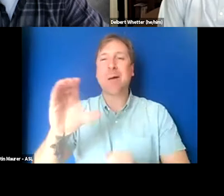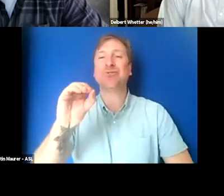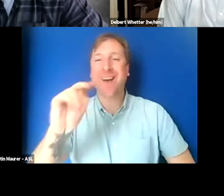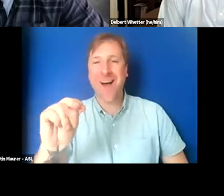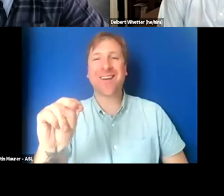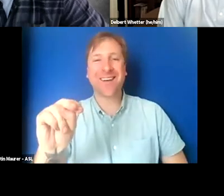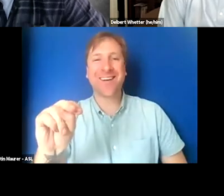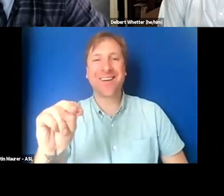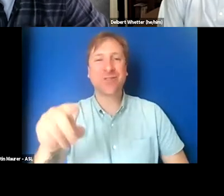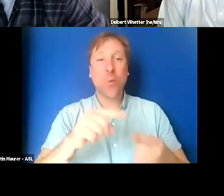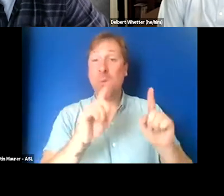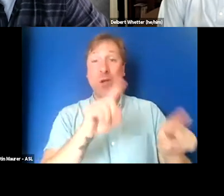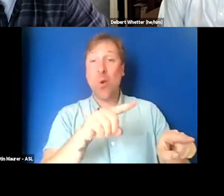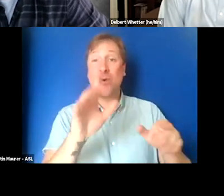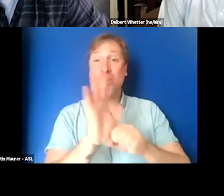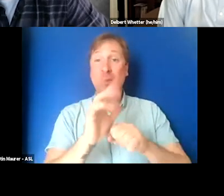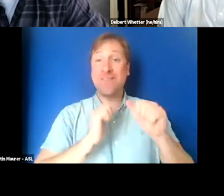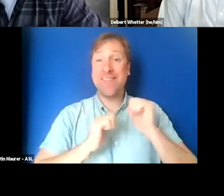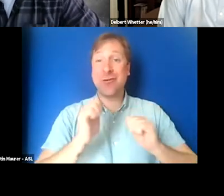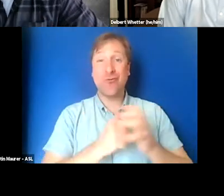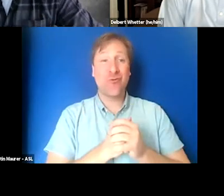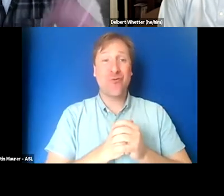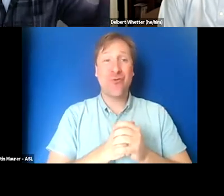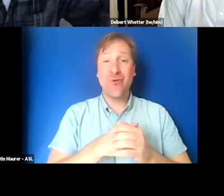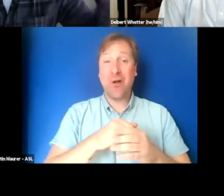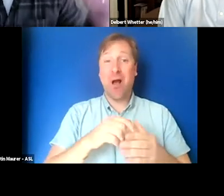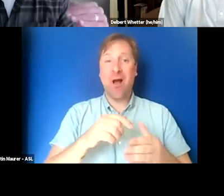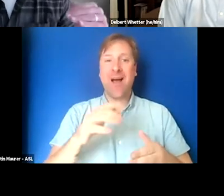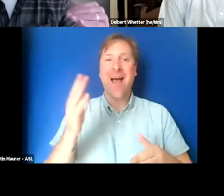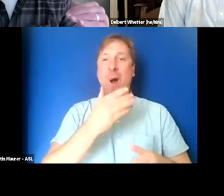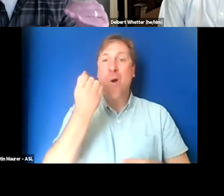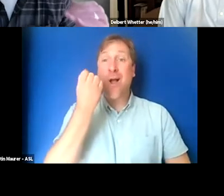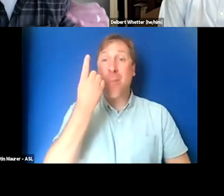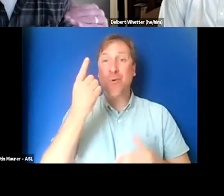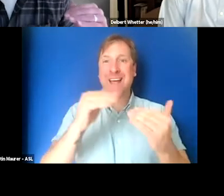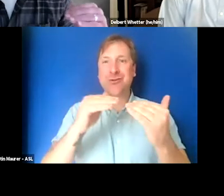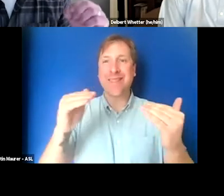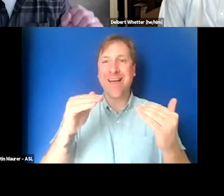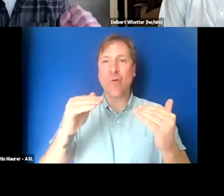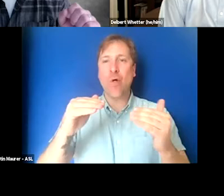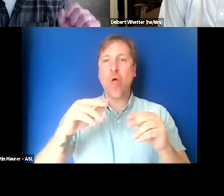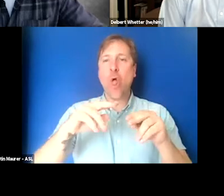And when we go see a movie in the theater, all of a sudden our comprehension level has gone down because we can't catch